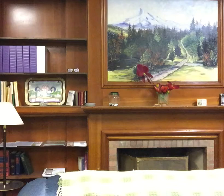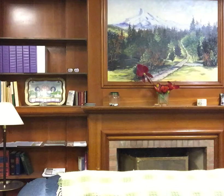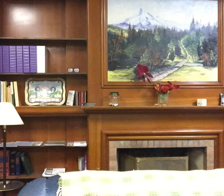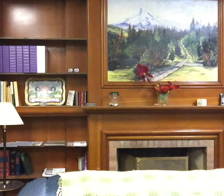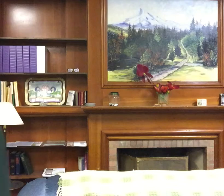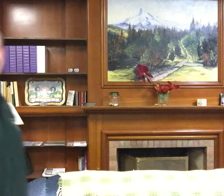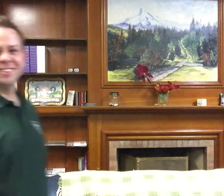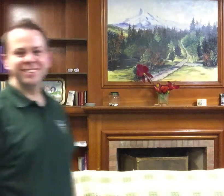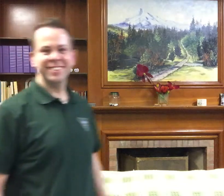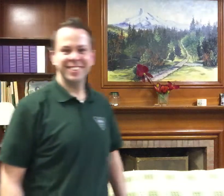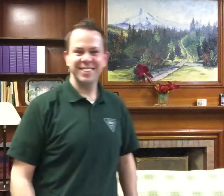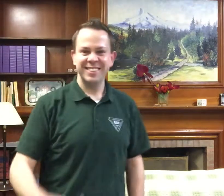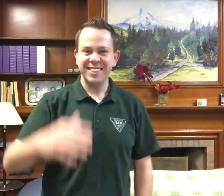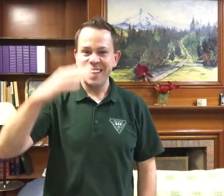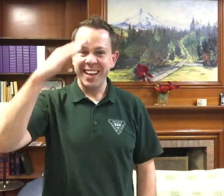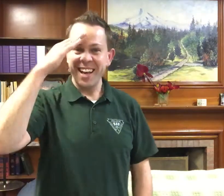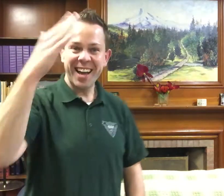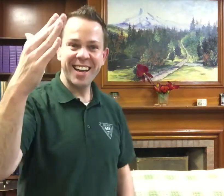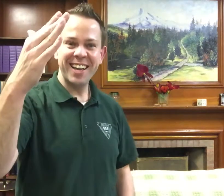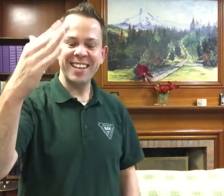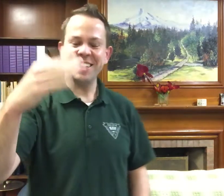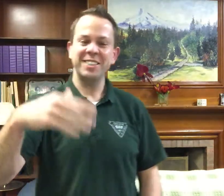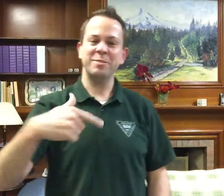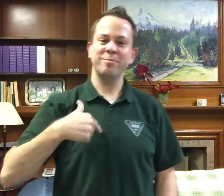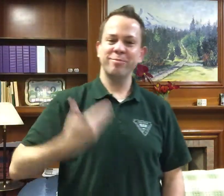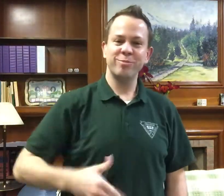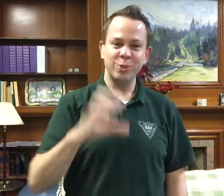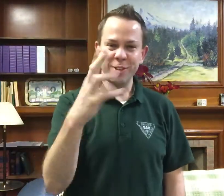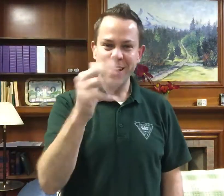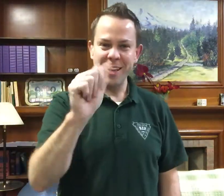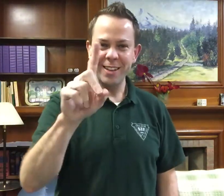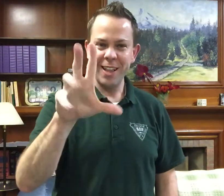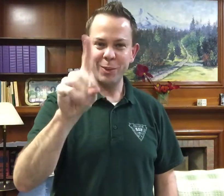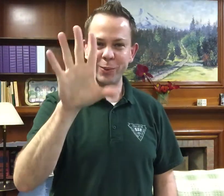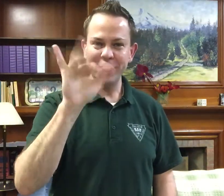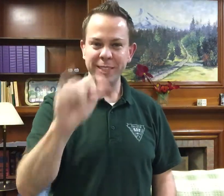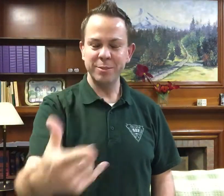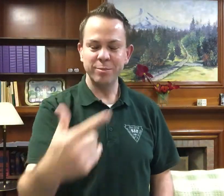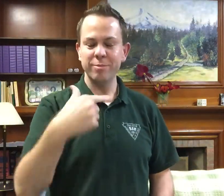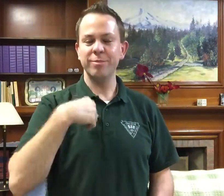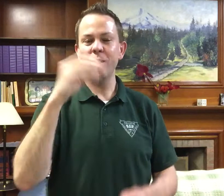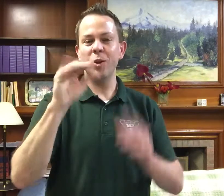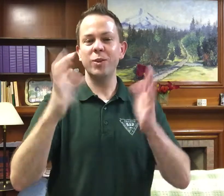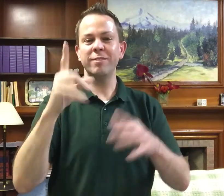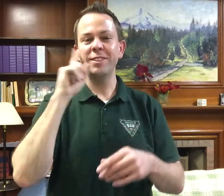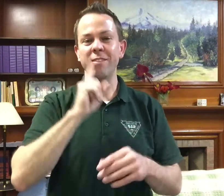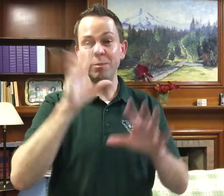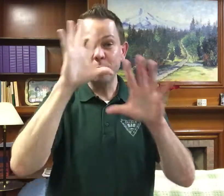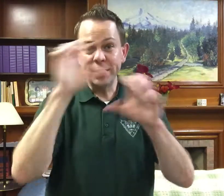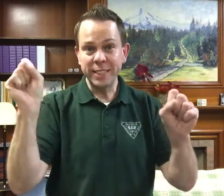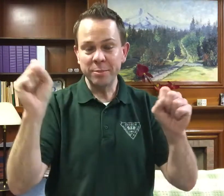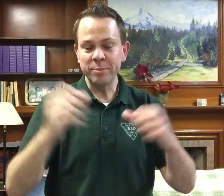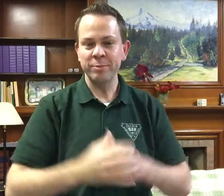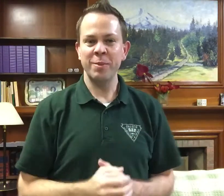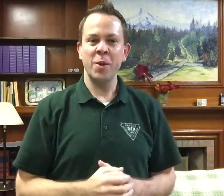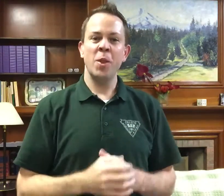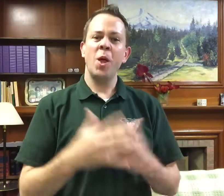Hi, I'm Chad Ludwig. I'm Oregon Association of the Deaf President.